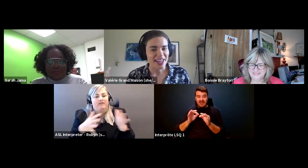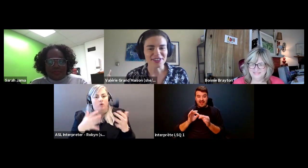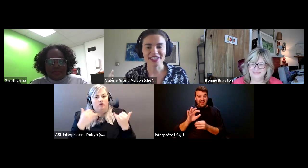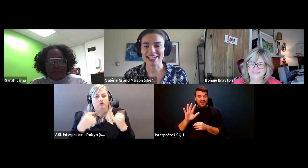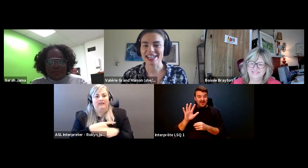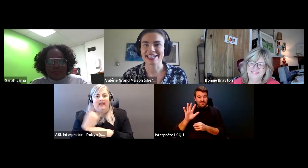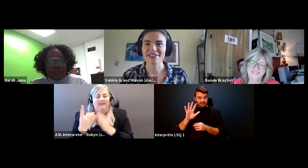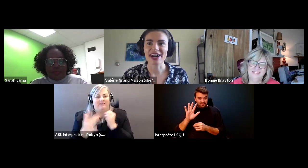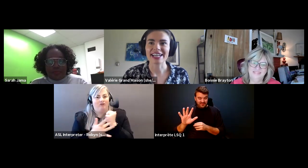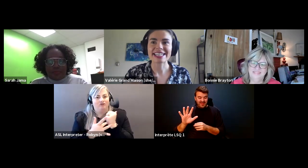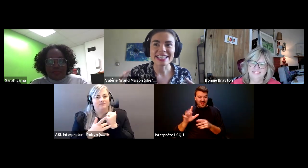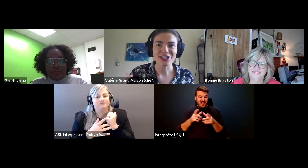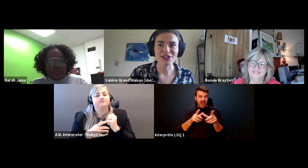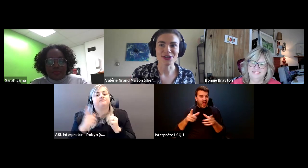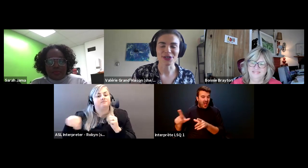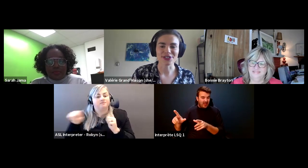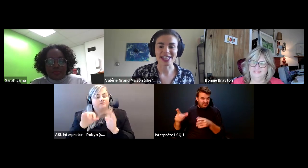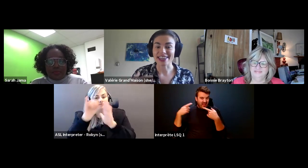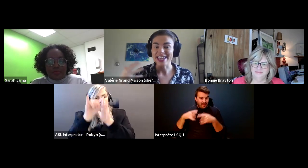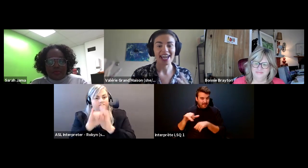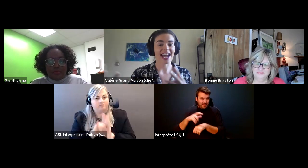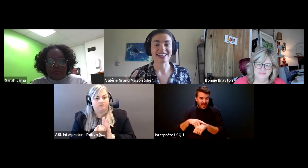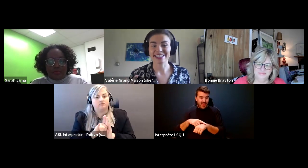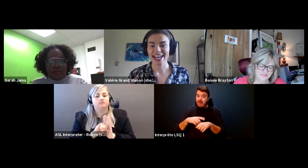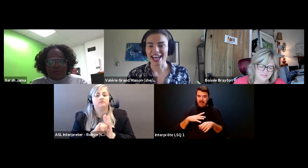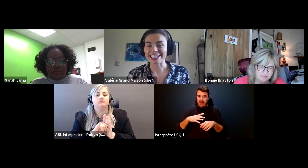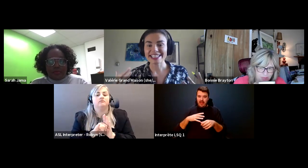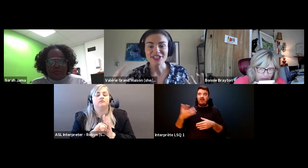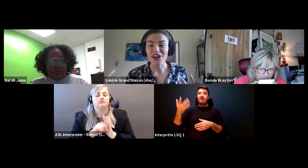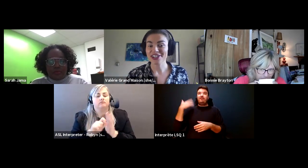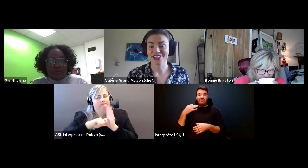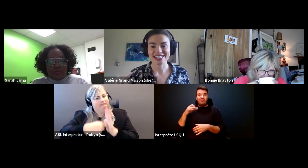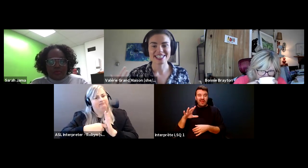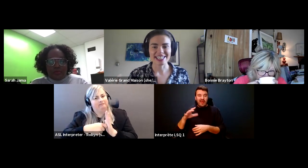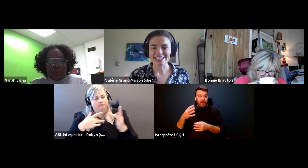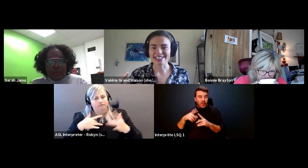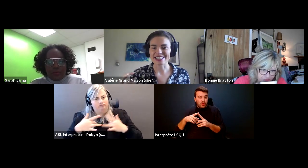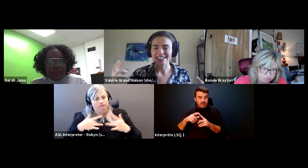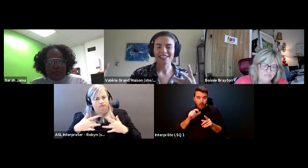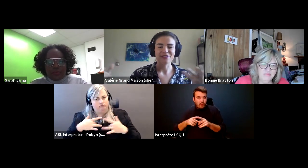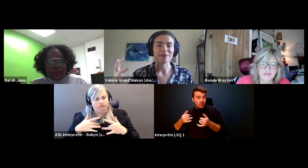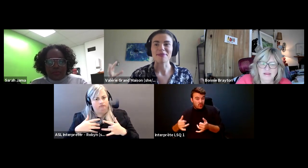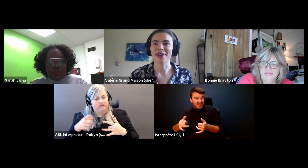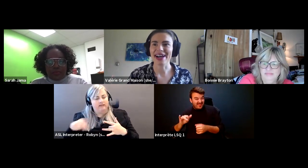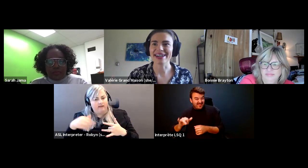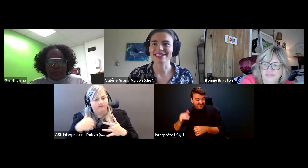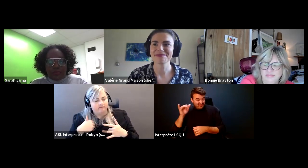Valérie Grand’Maison (she/elle): Together, the identified key concerns that they had and key knowledge and skills that different people have.